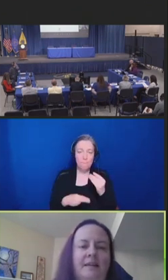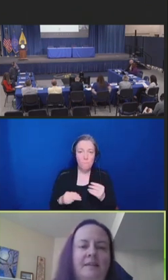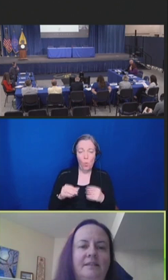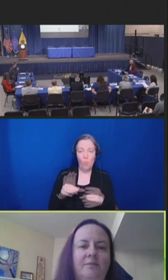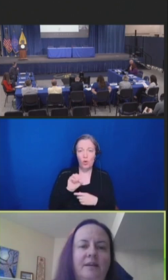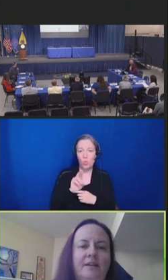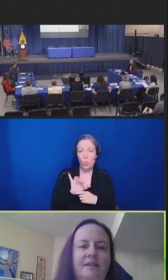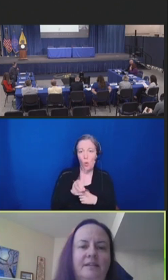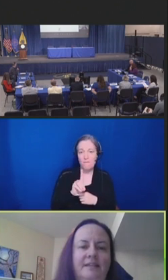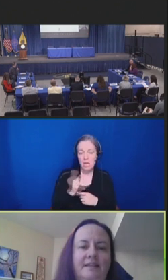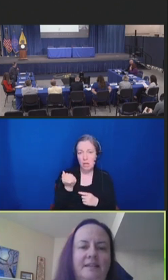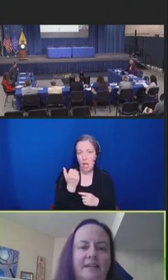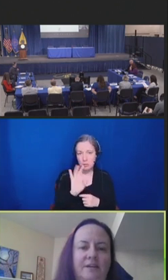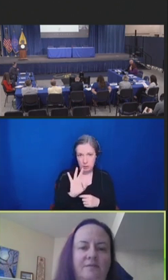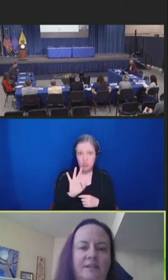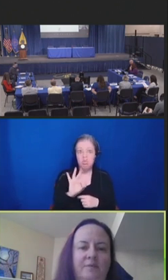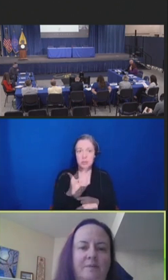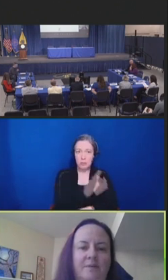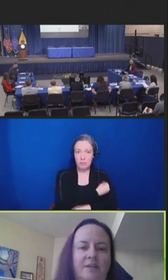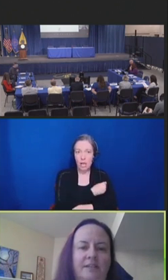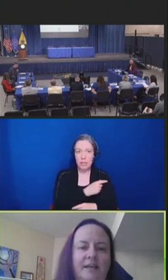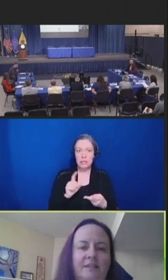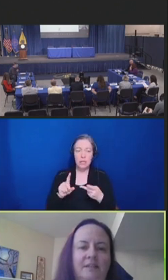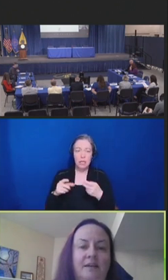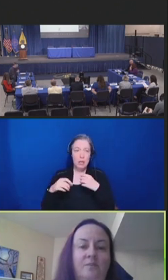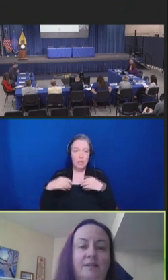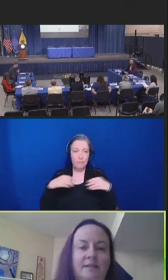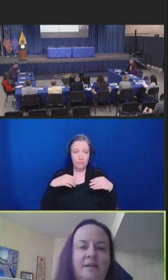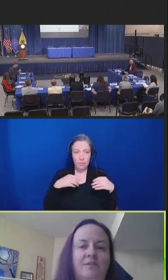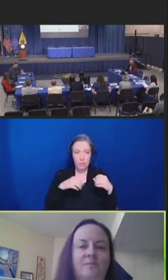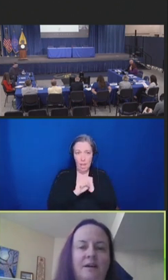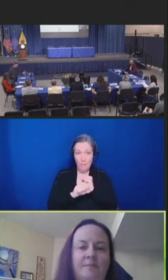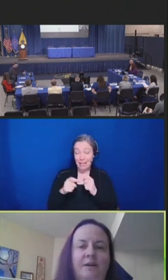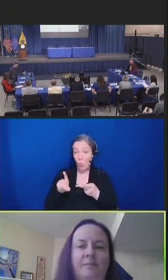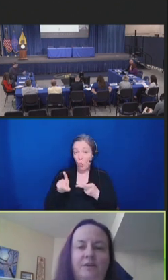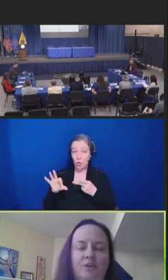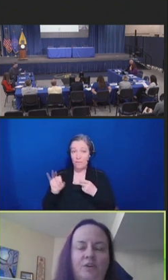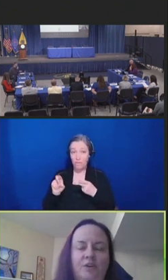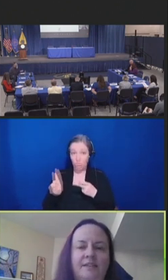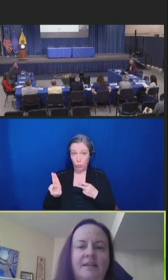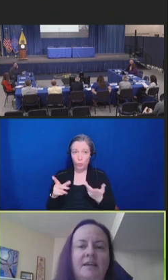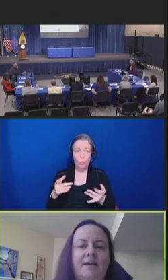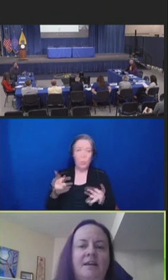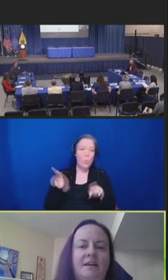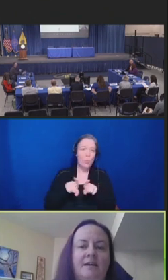And lastly, recognizing that out-of-date web content risks undermining public trust, VAC